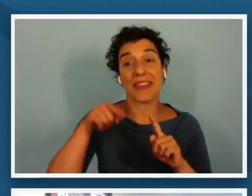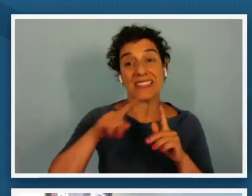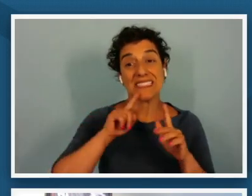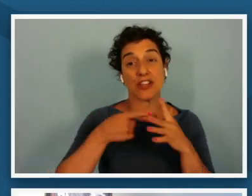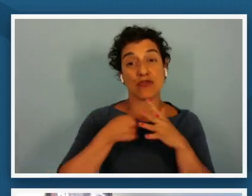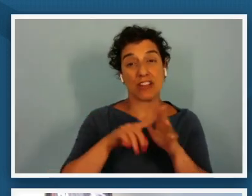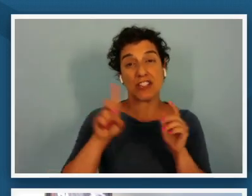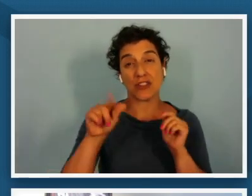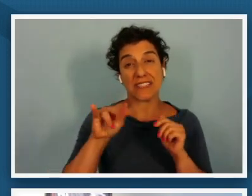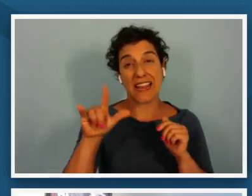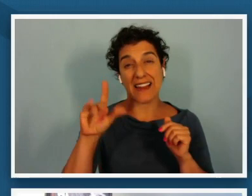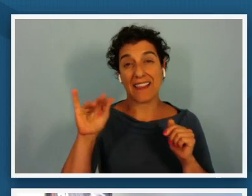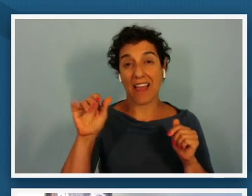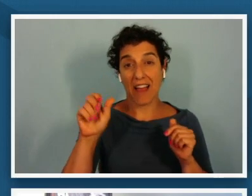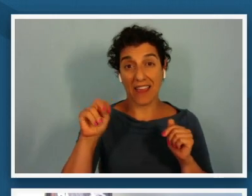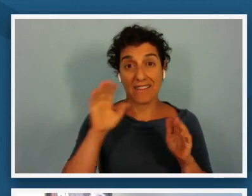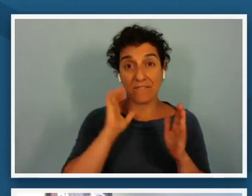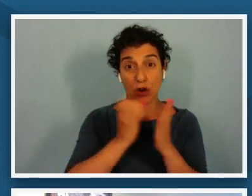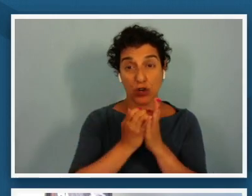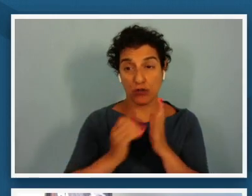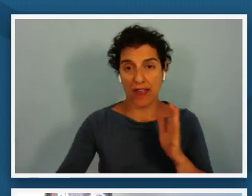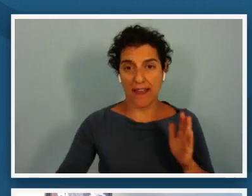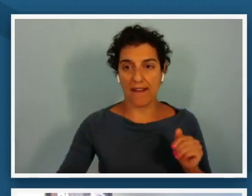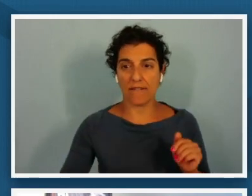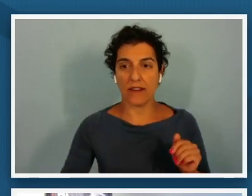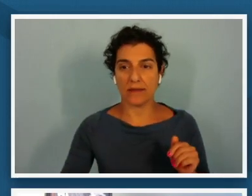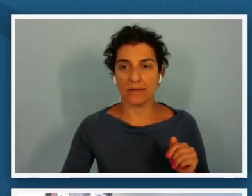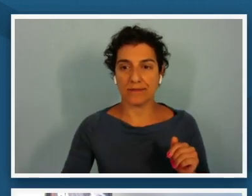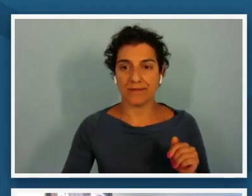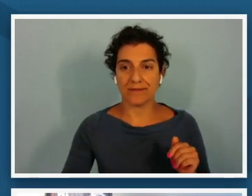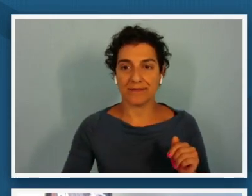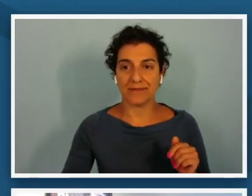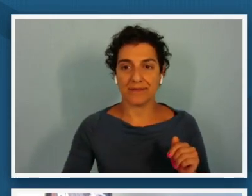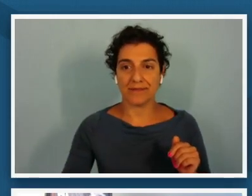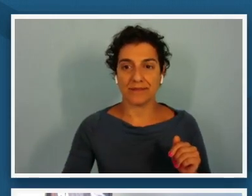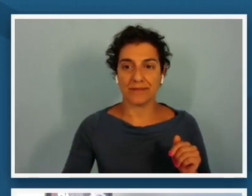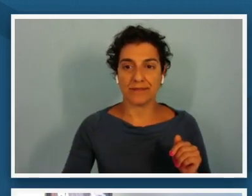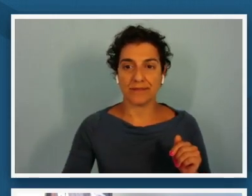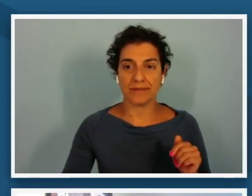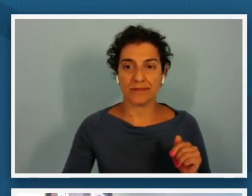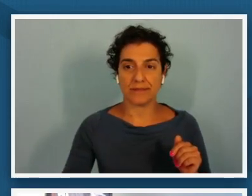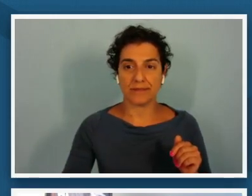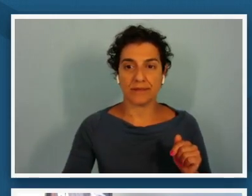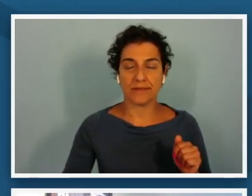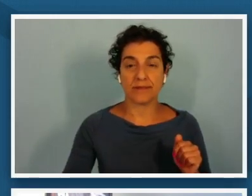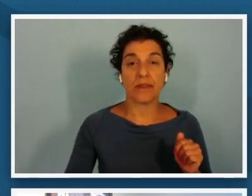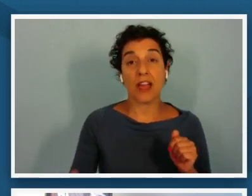photograph and you can see that the the poster